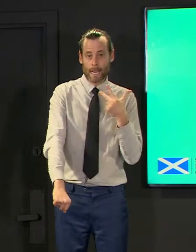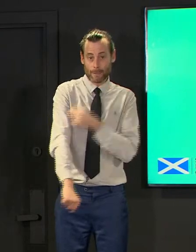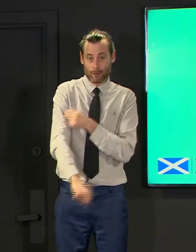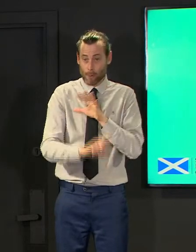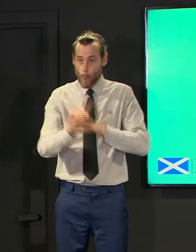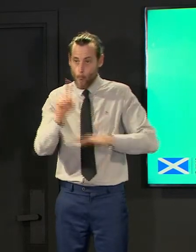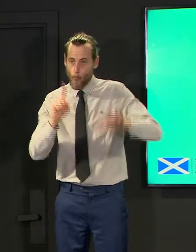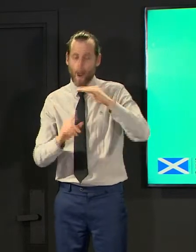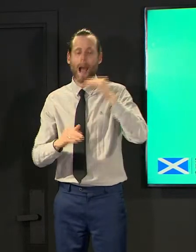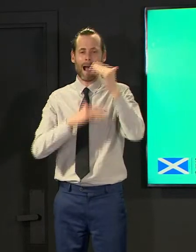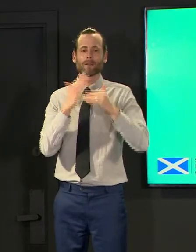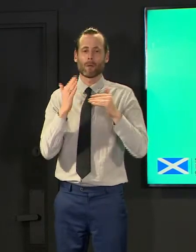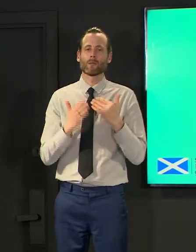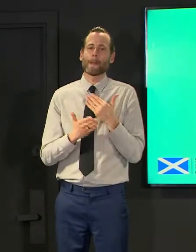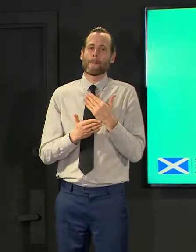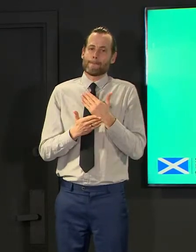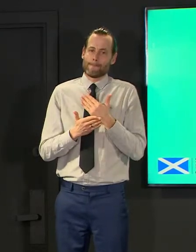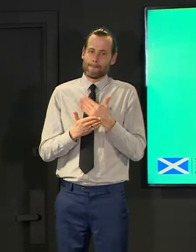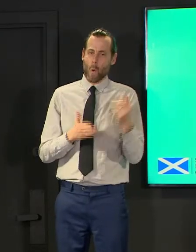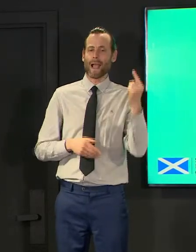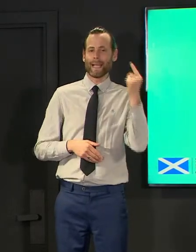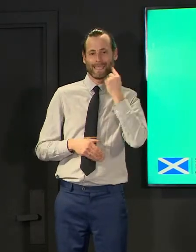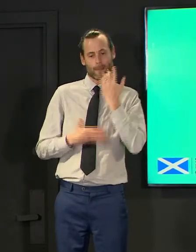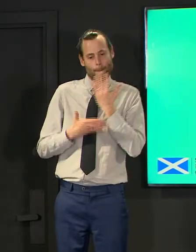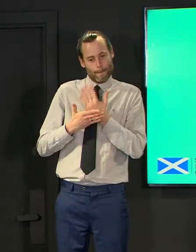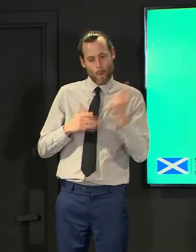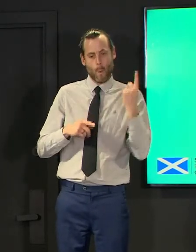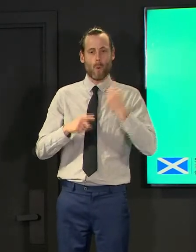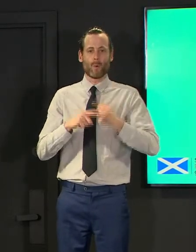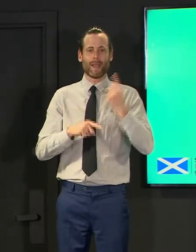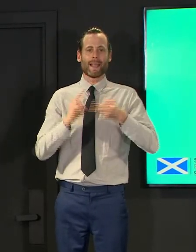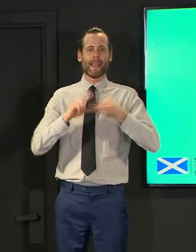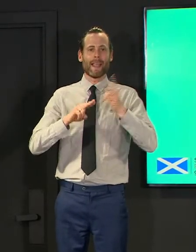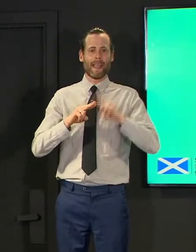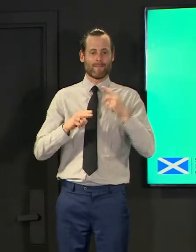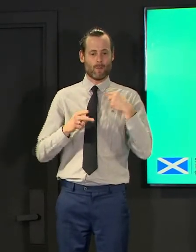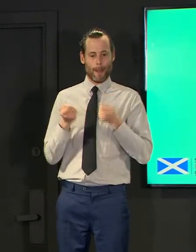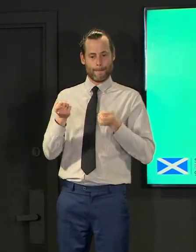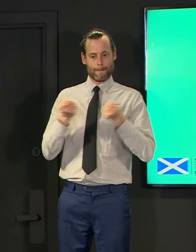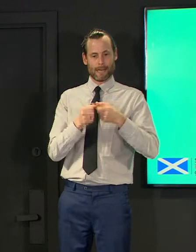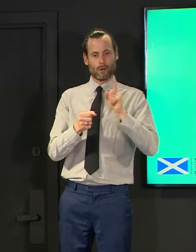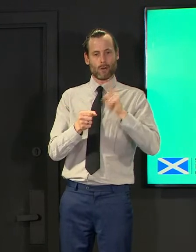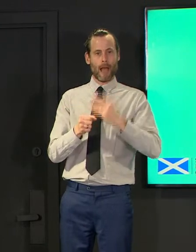40 to 49 year olds from the middle of april onwards then we'll get to everybody else this